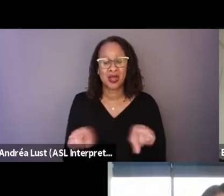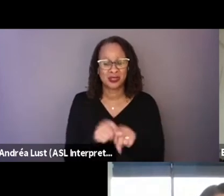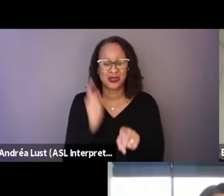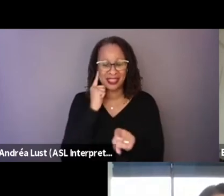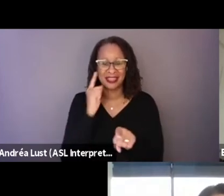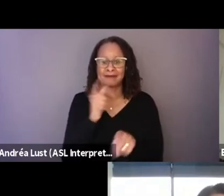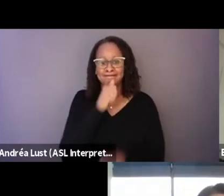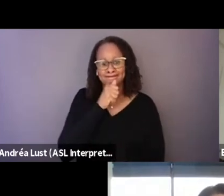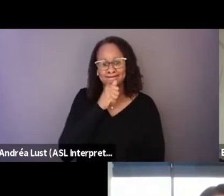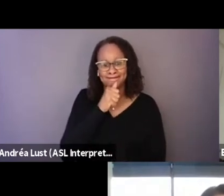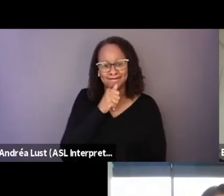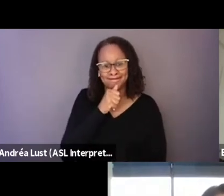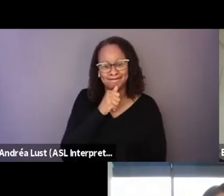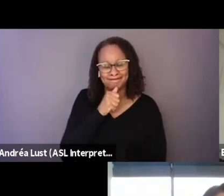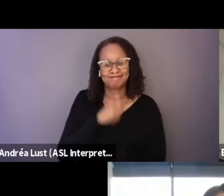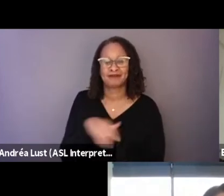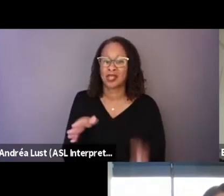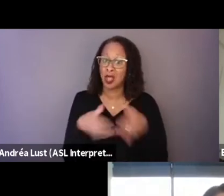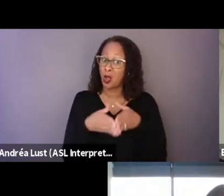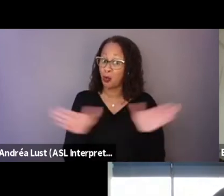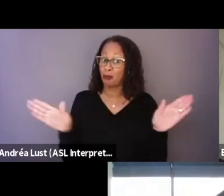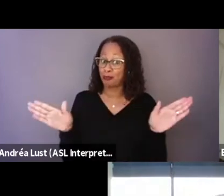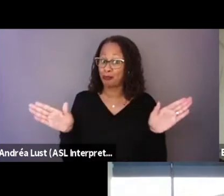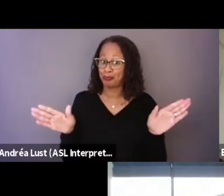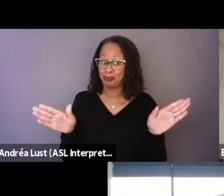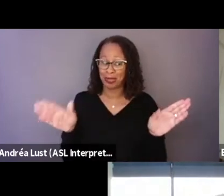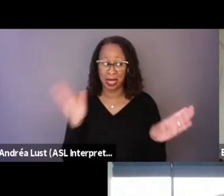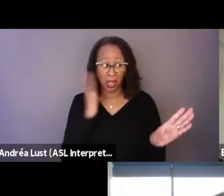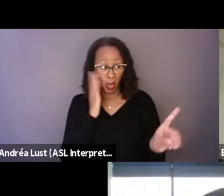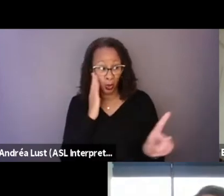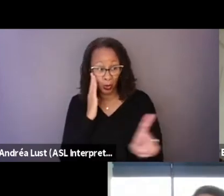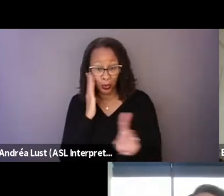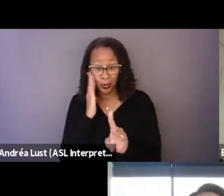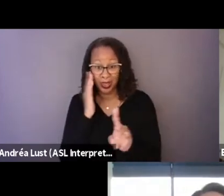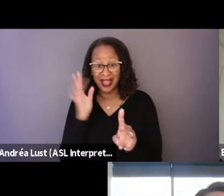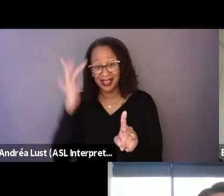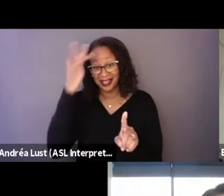being open and alert and clever in the way we use,